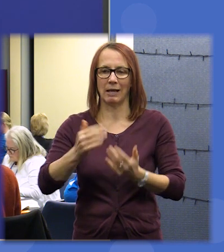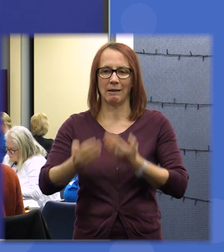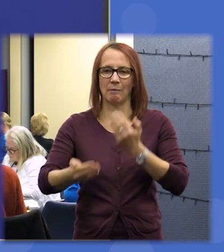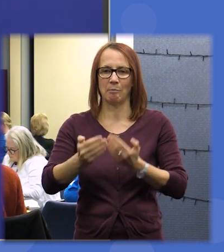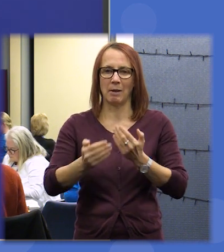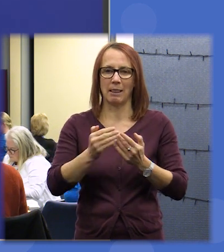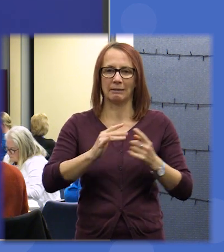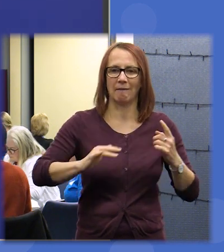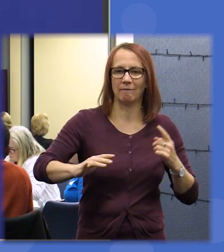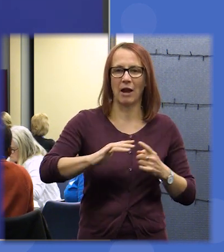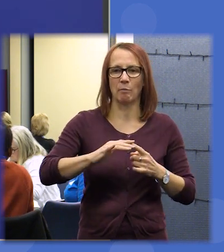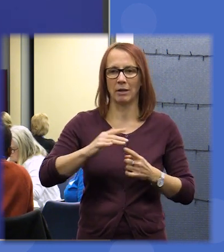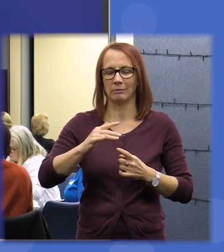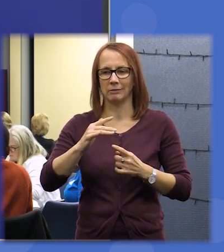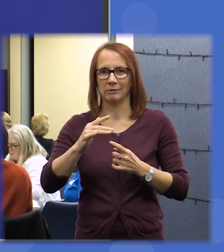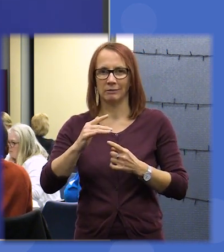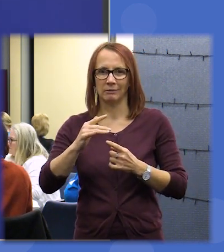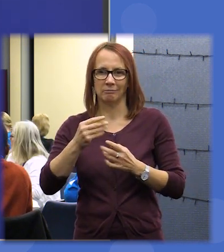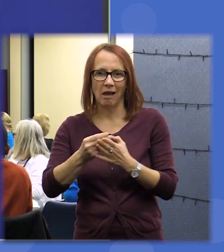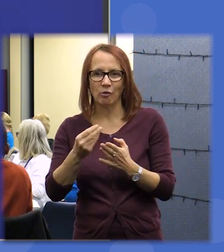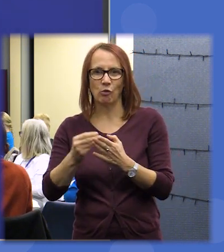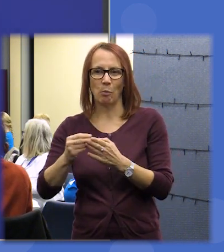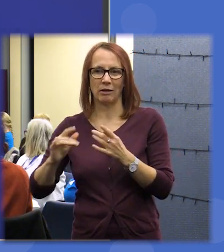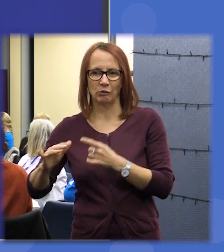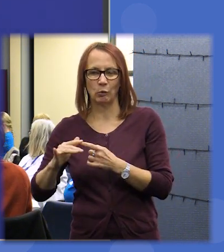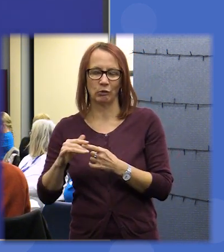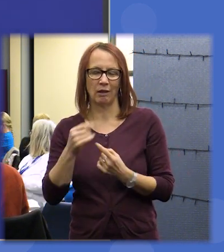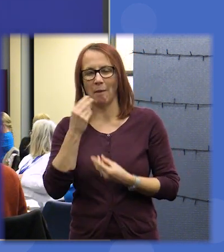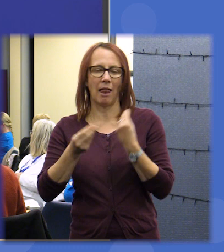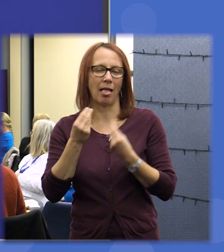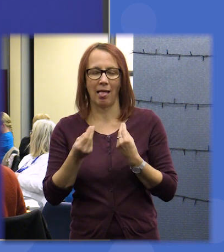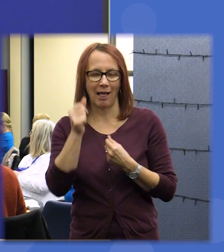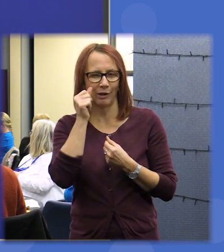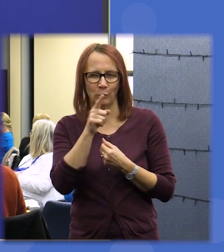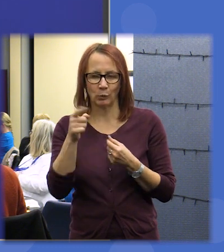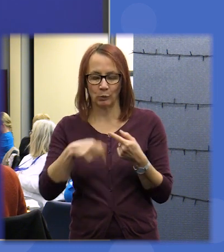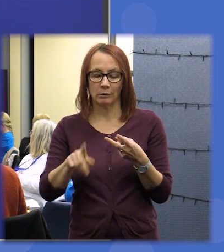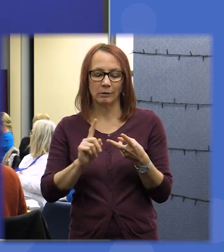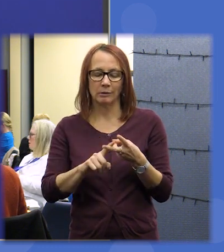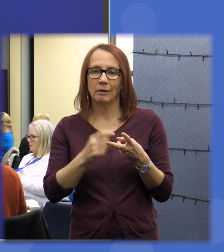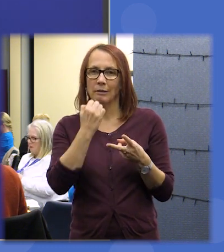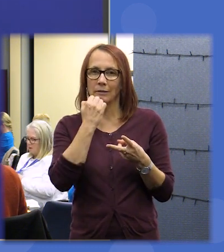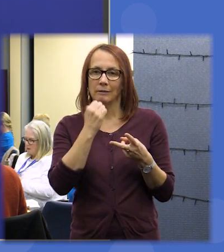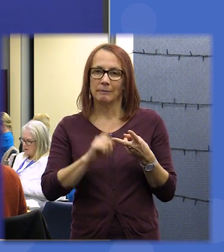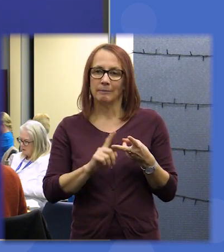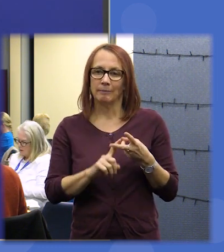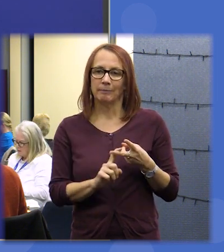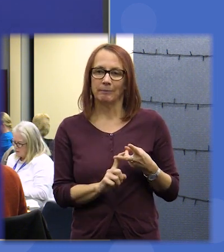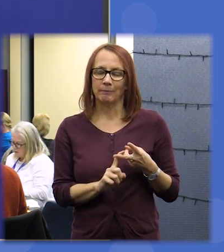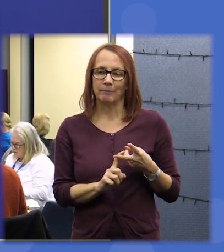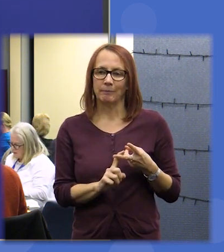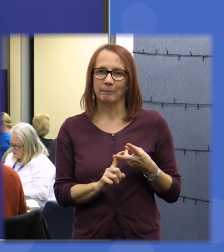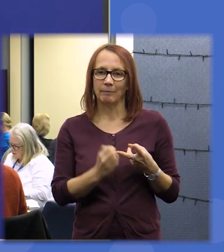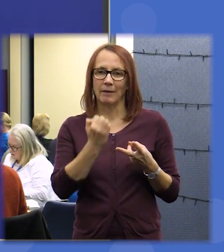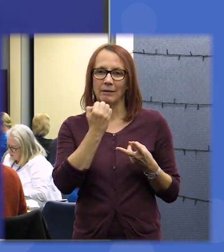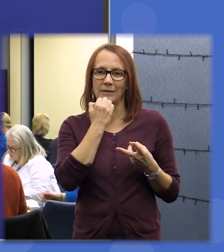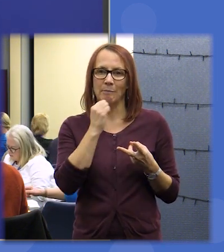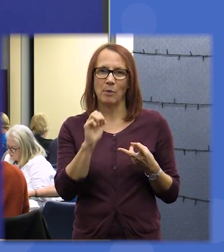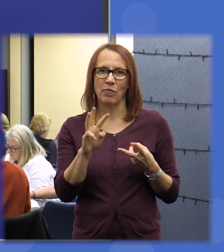daddy dad number number one number two it was actually number 13 our second one